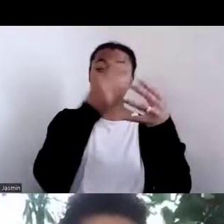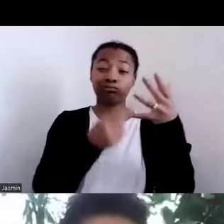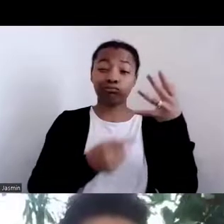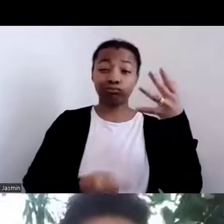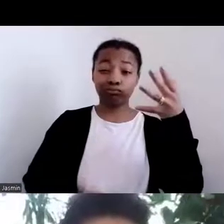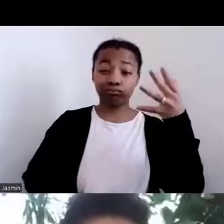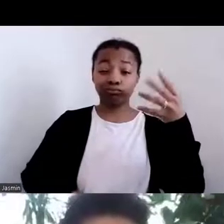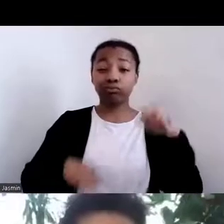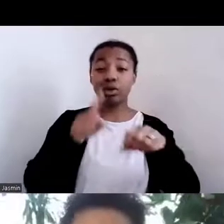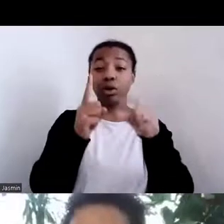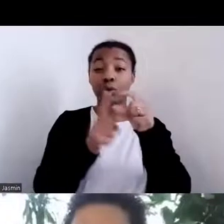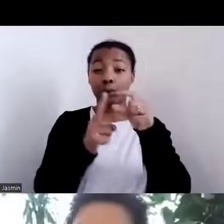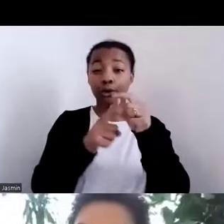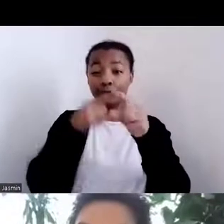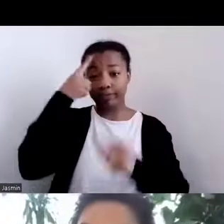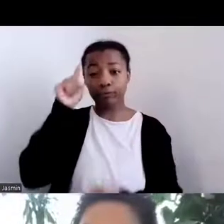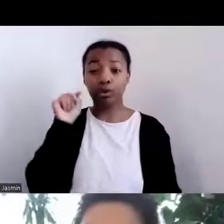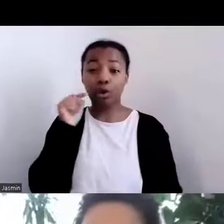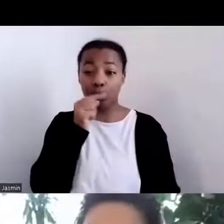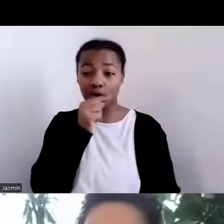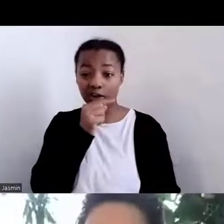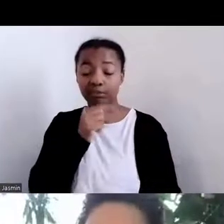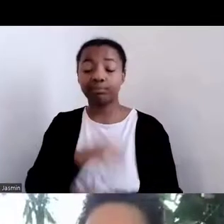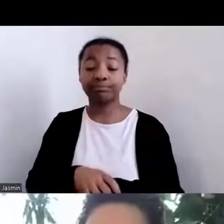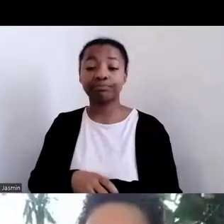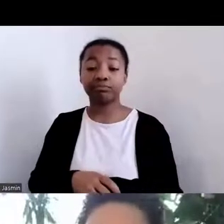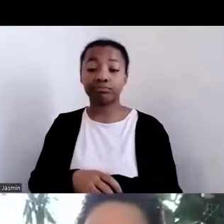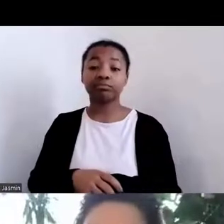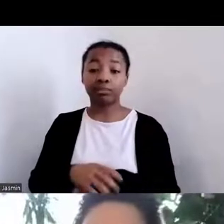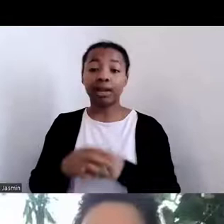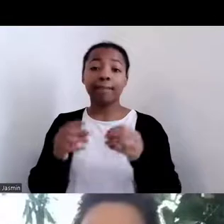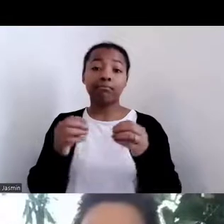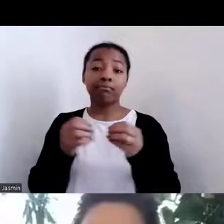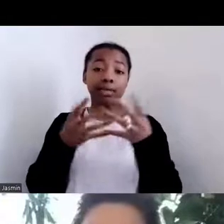interpretations and many different ways to describe our